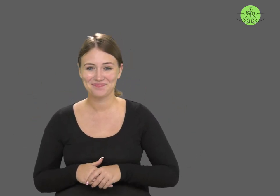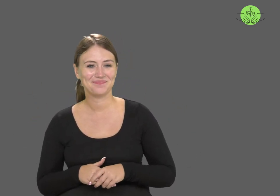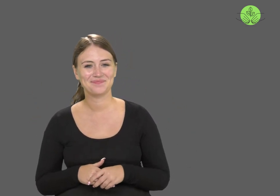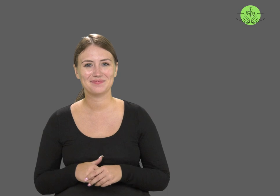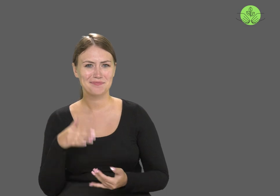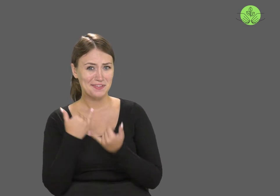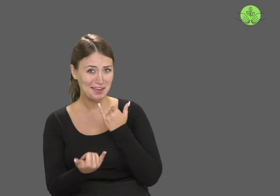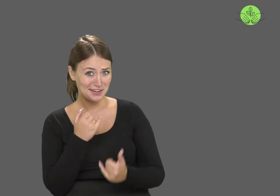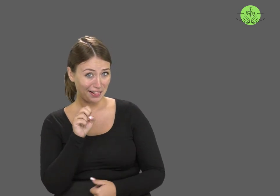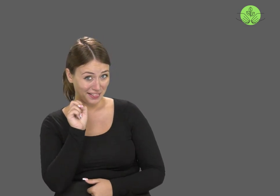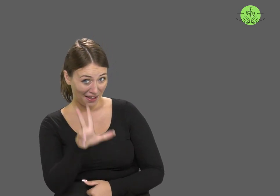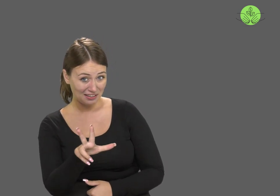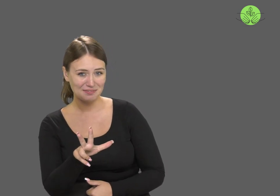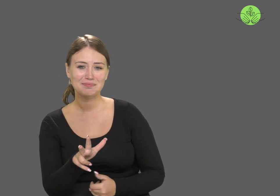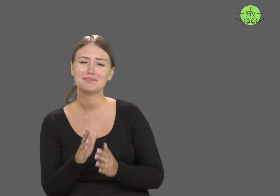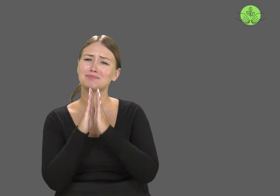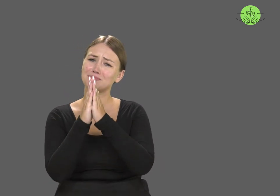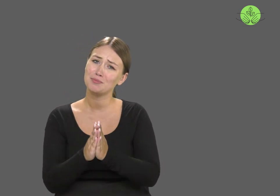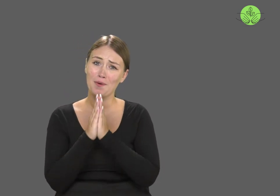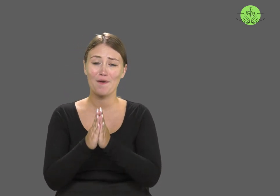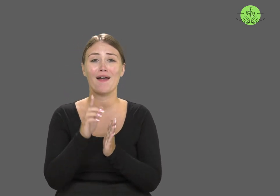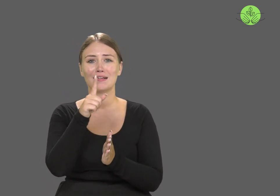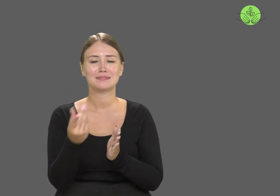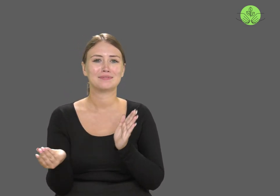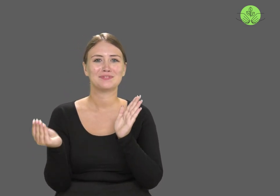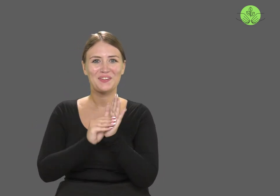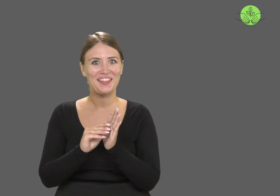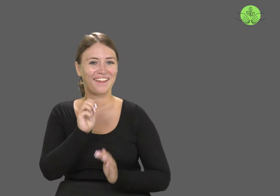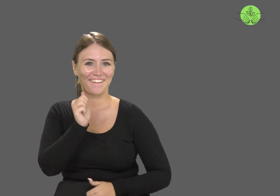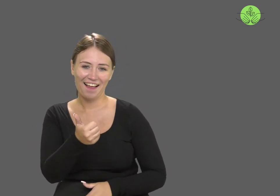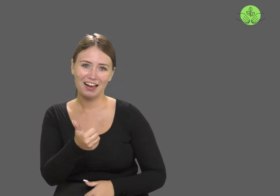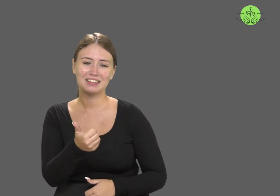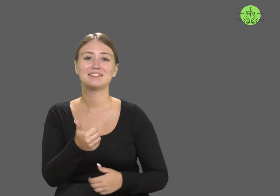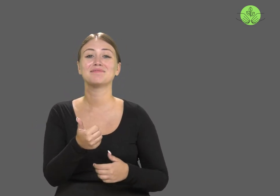If you did, please like it,